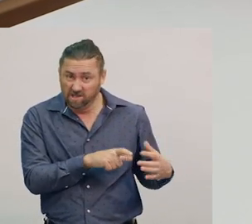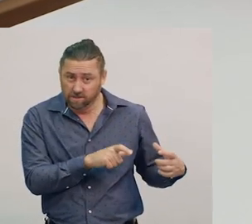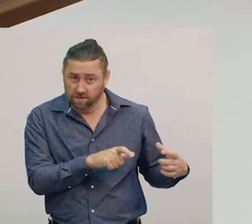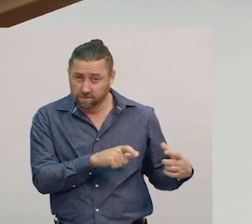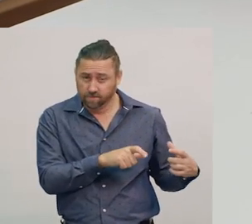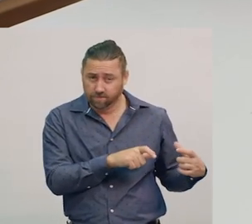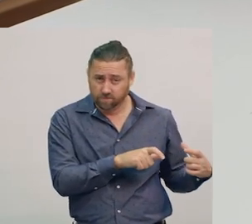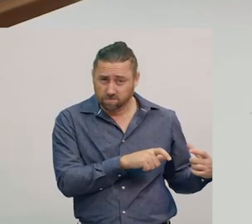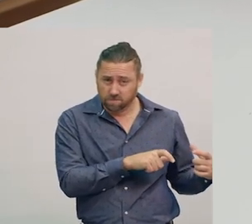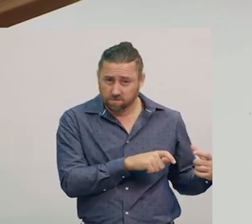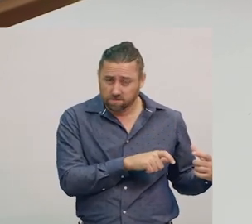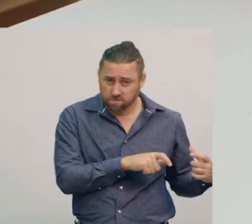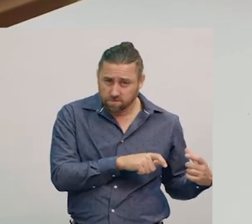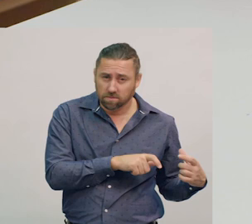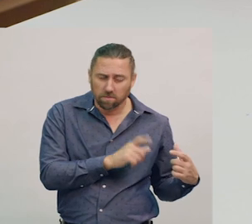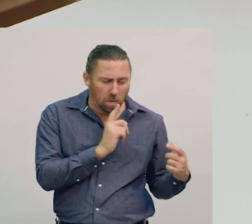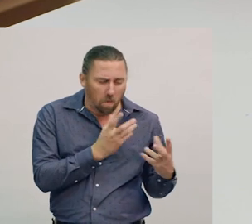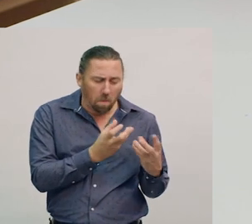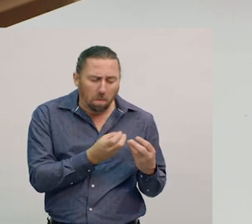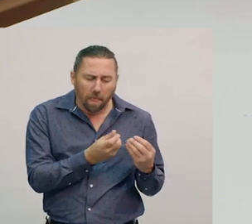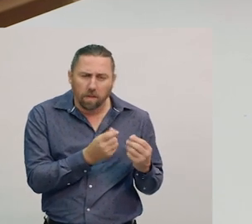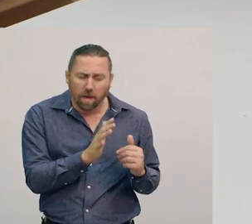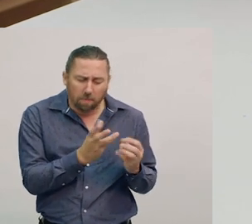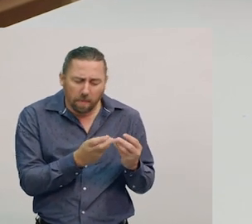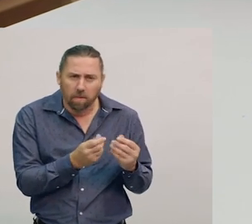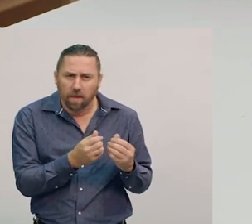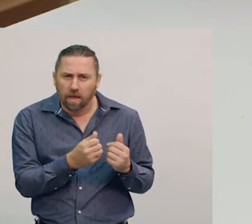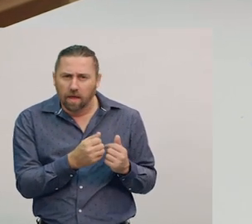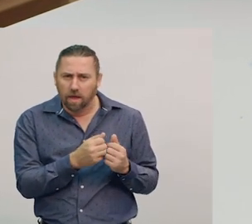Once this is a little bit more liquid, I'm going to try pouring